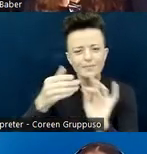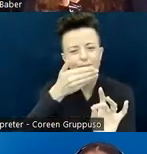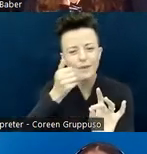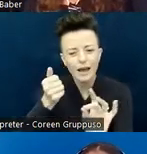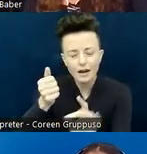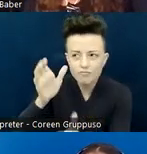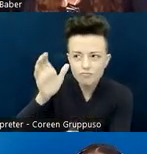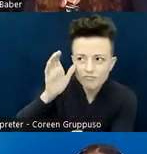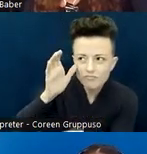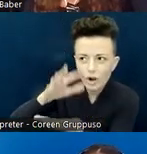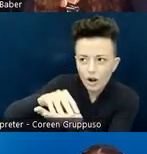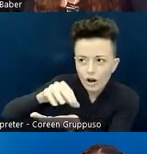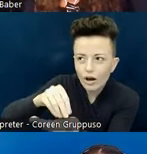None of us can do it alone.